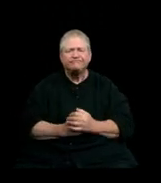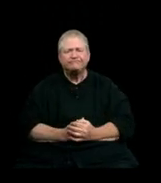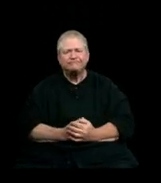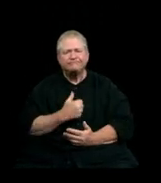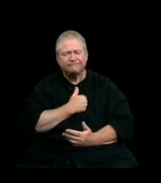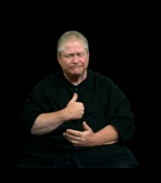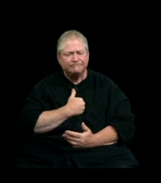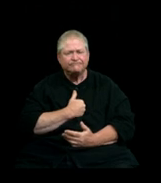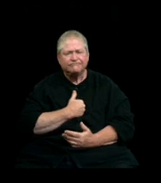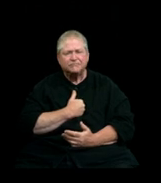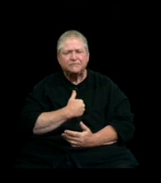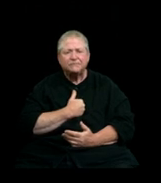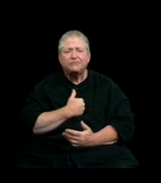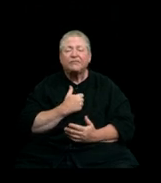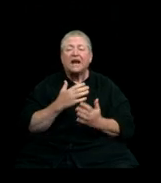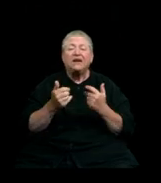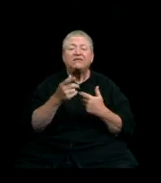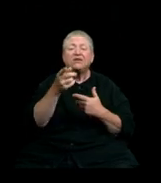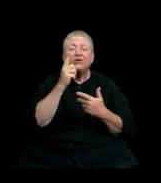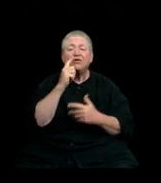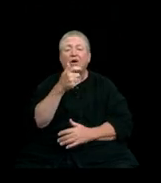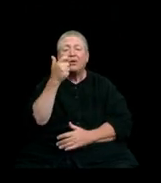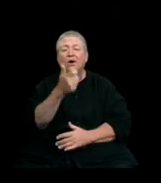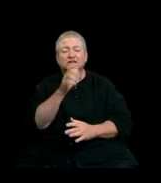And although you are tuning in from places all over the state and country,